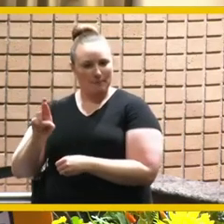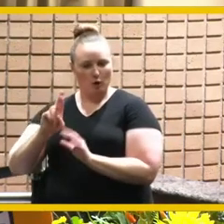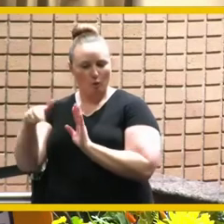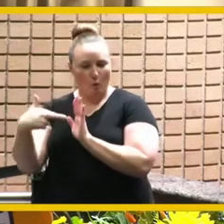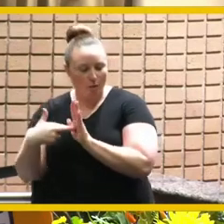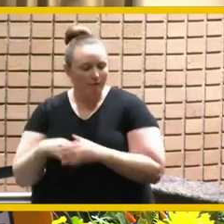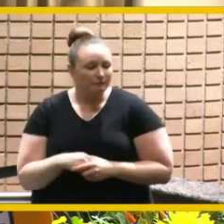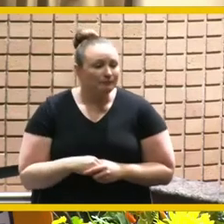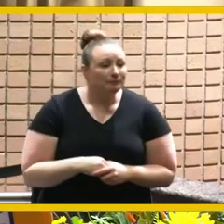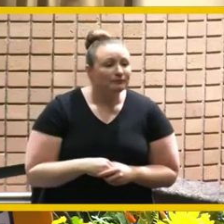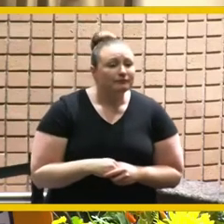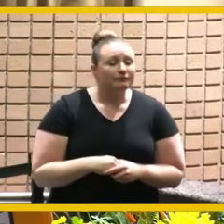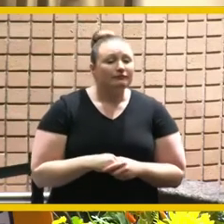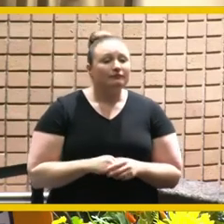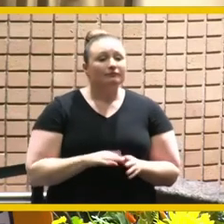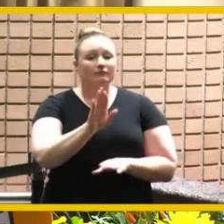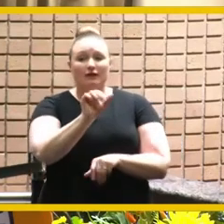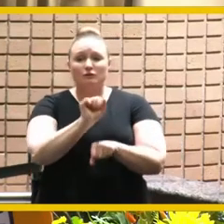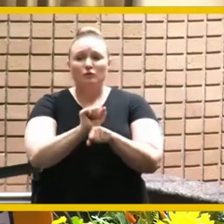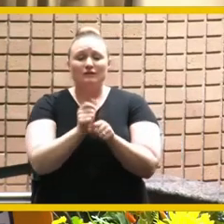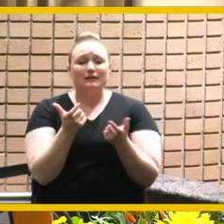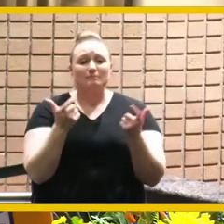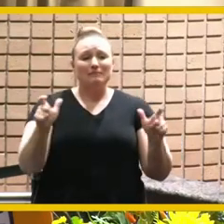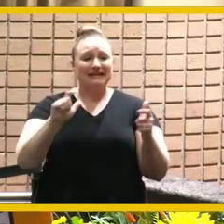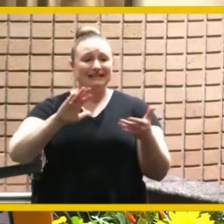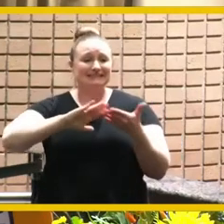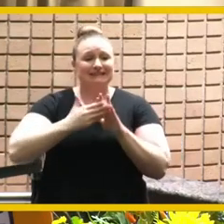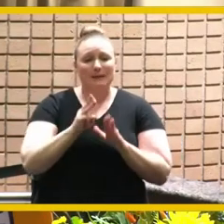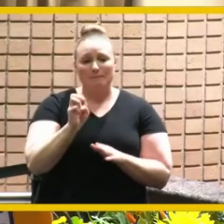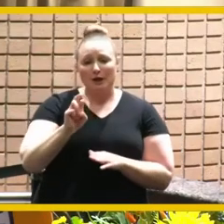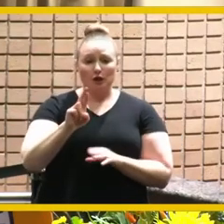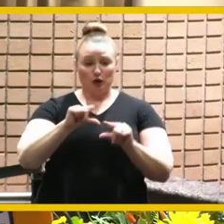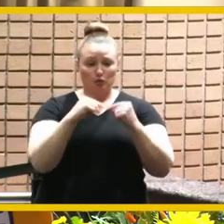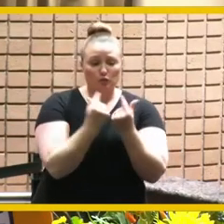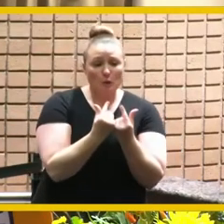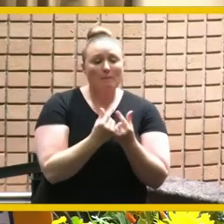through this work as part of the big city mayor's group mayor bailey brought up approximately